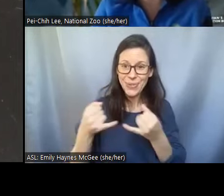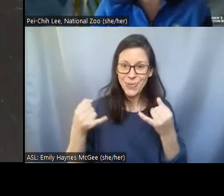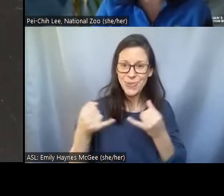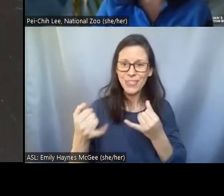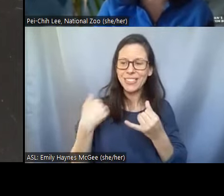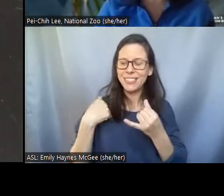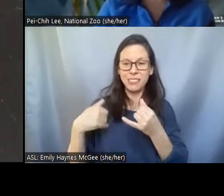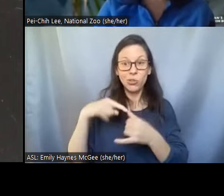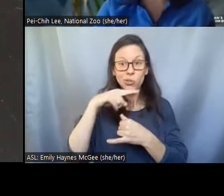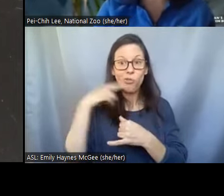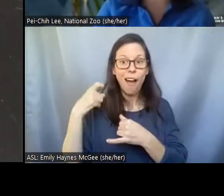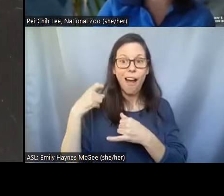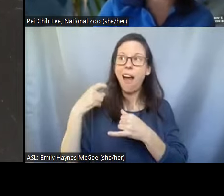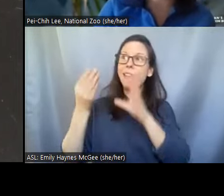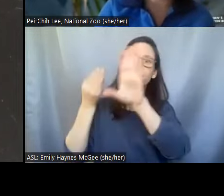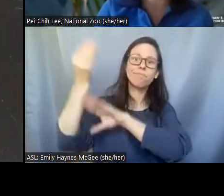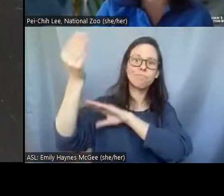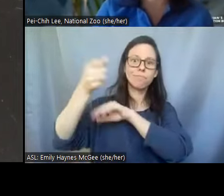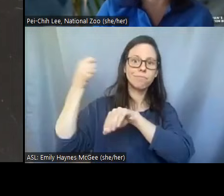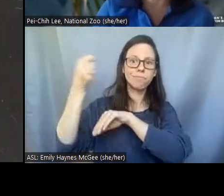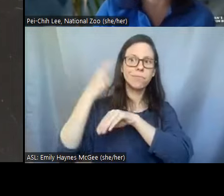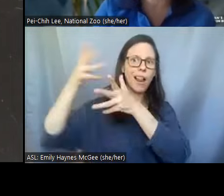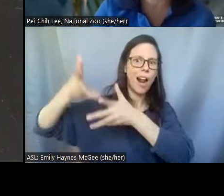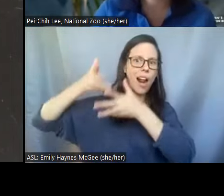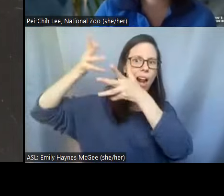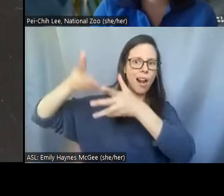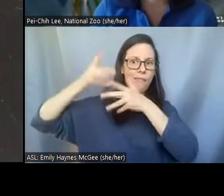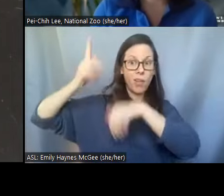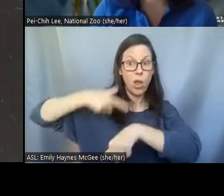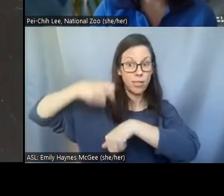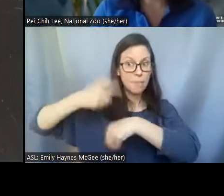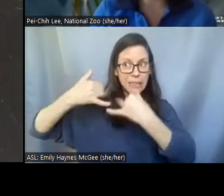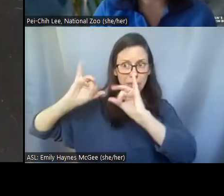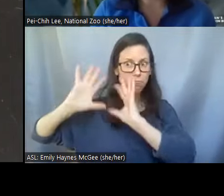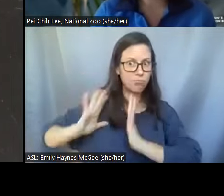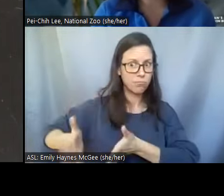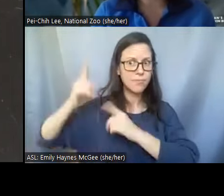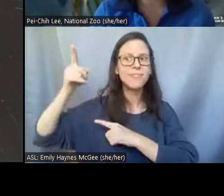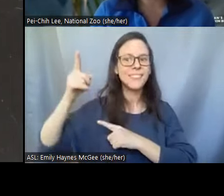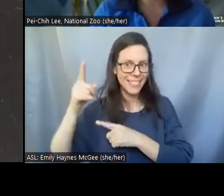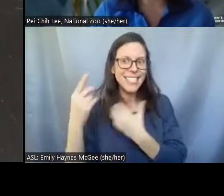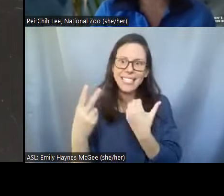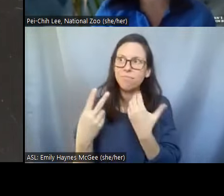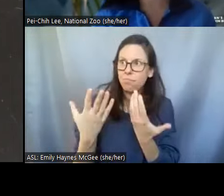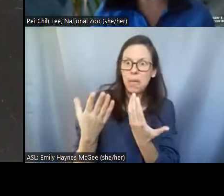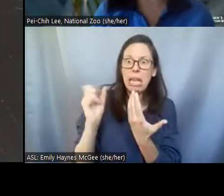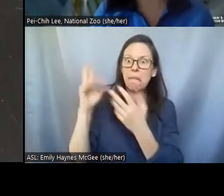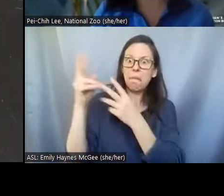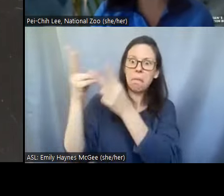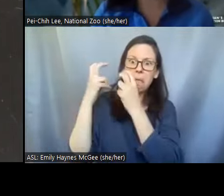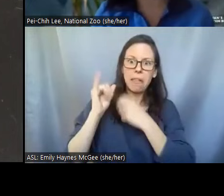a very long time that would be a very easy way to store. So our plan is to try to dry ourselves